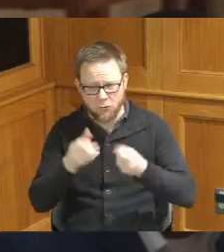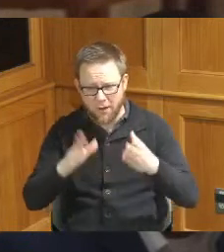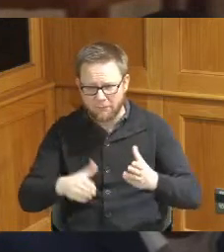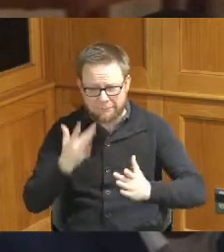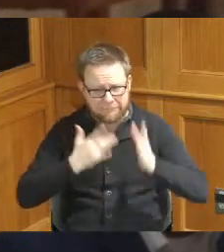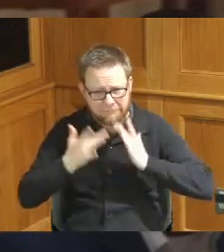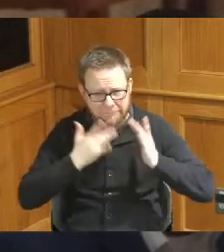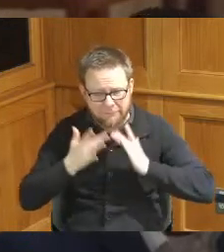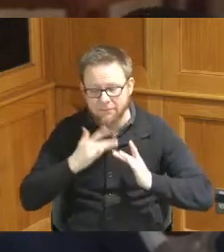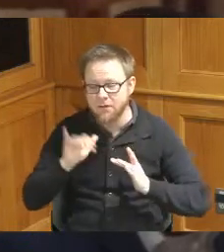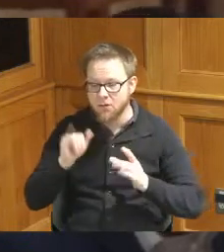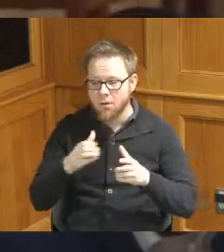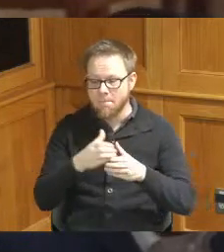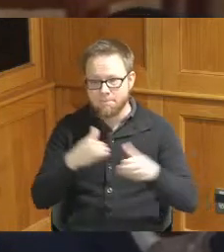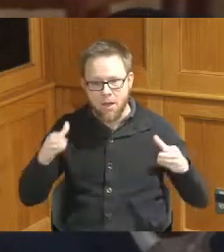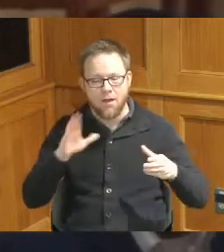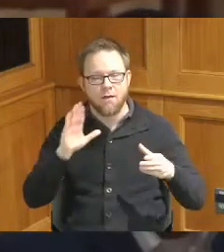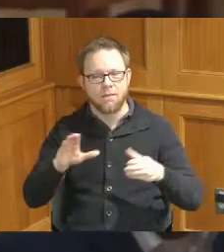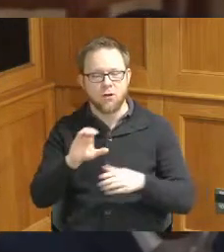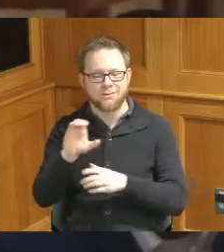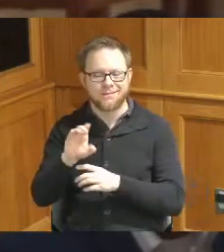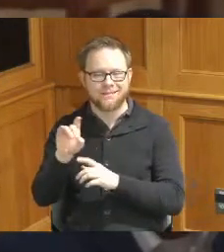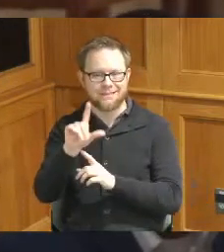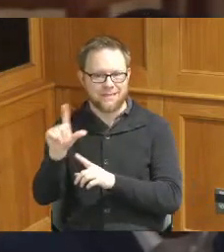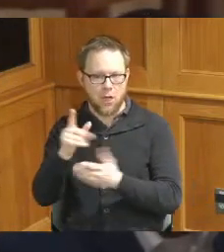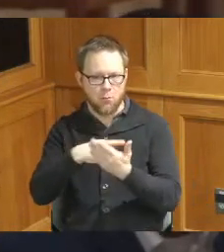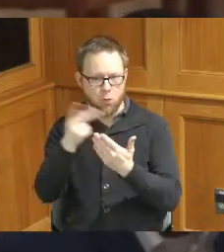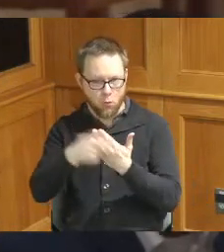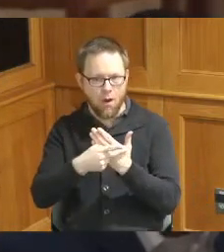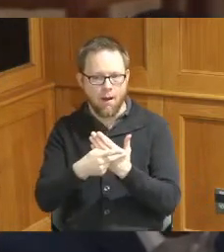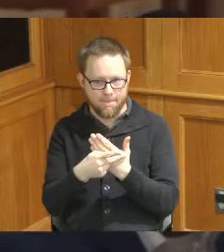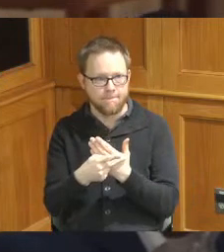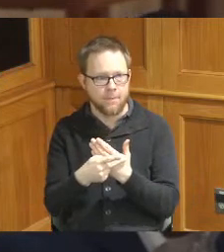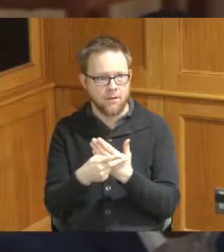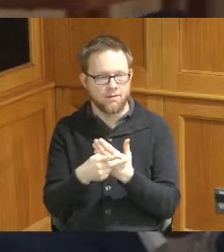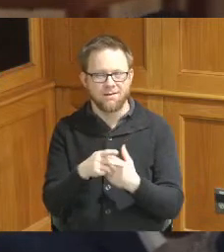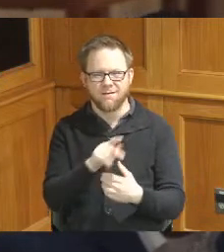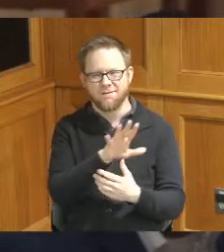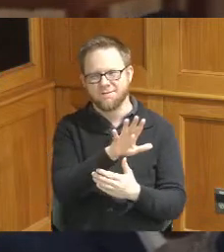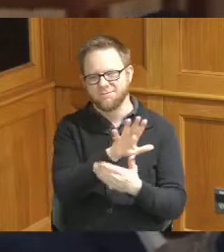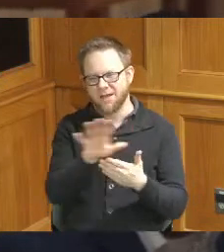expand CAA's commercial drivers license training program it's a five to six week program it's in